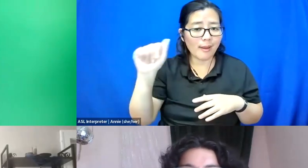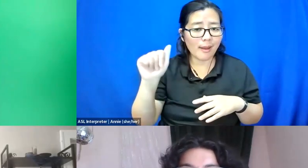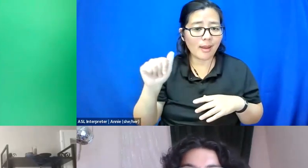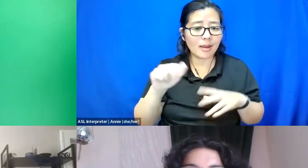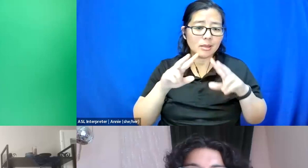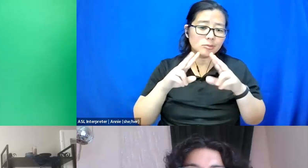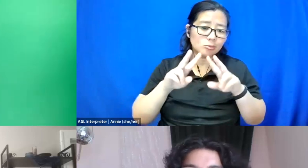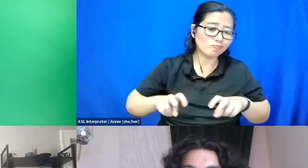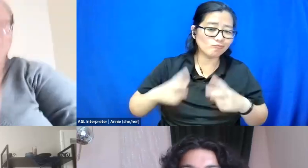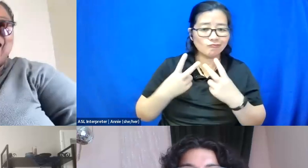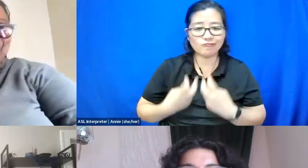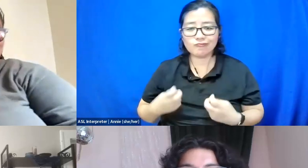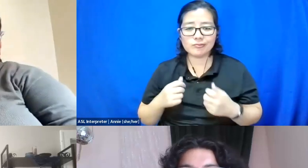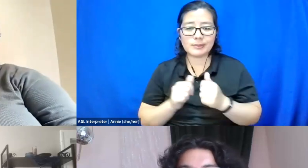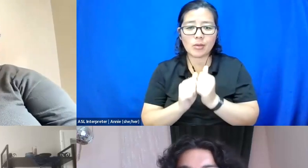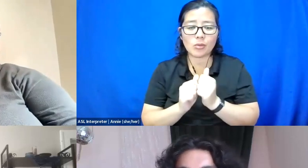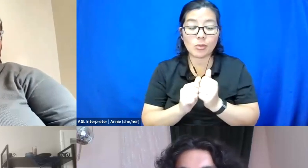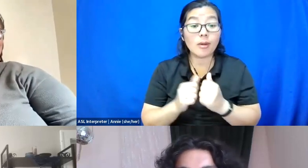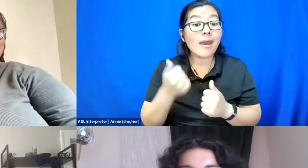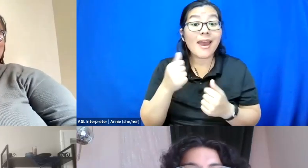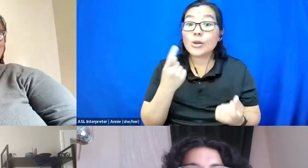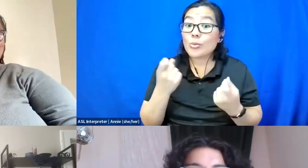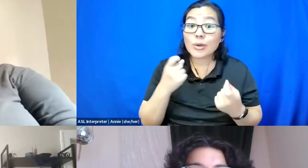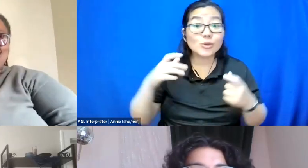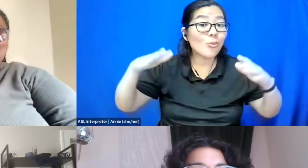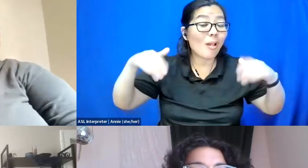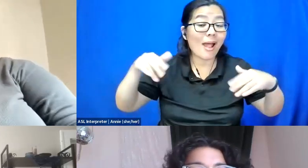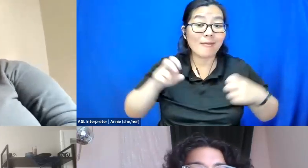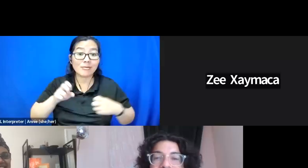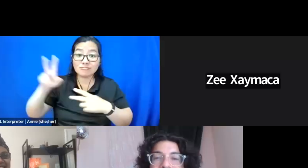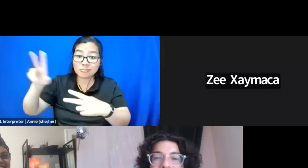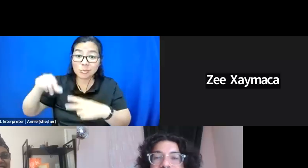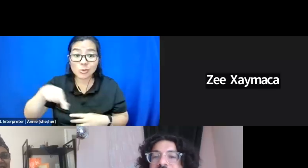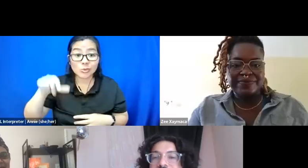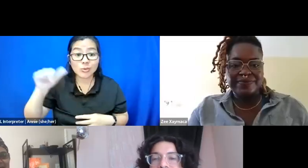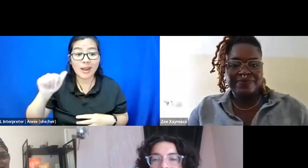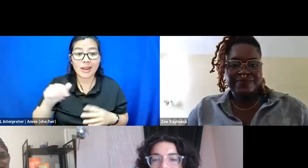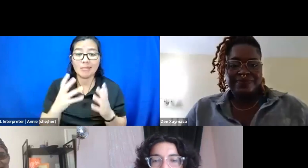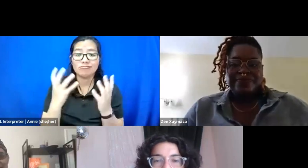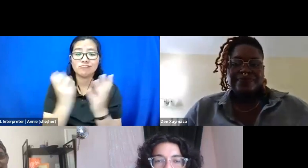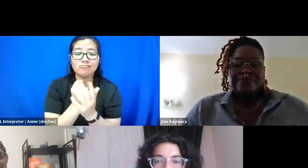Again, if you have any questions that you haven't gotten to put into Q&A, this is the time.